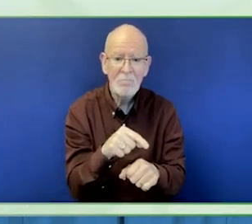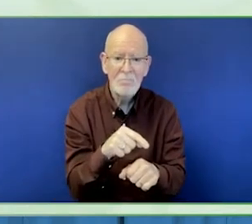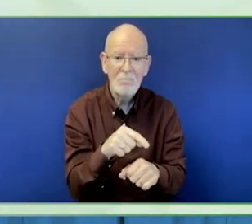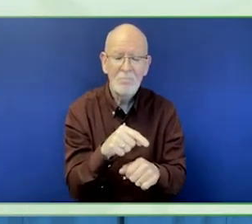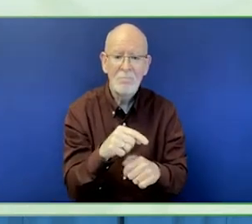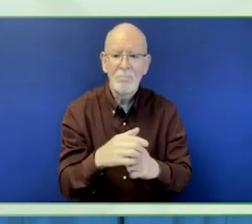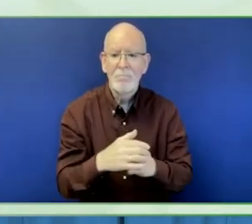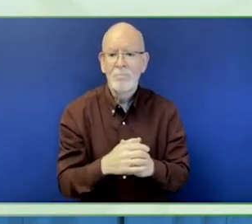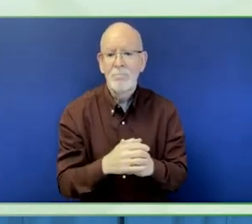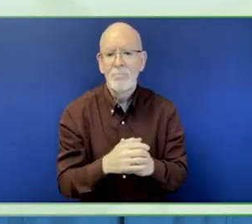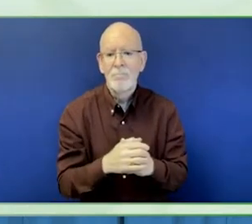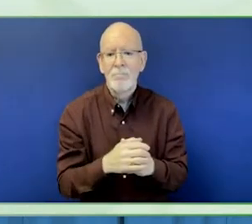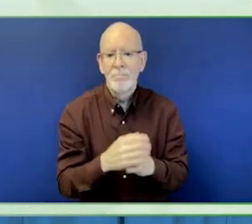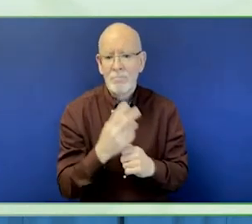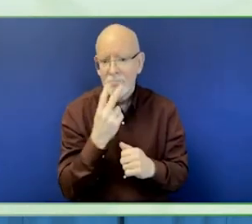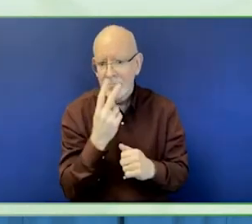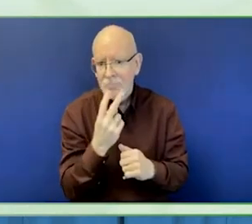The other one is the invited grant program.